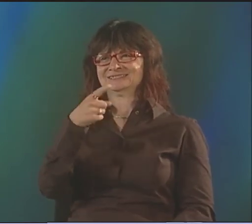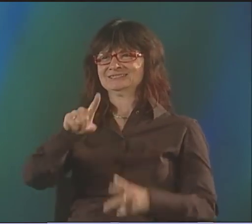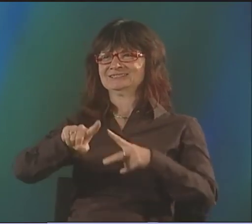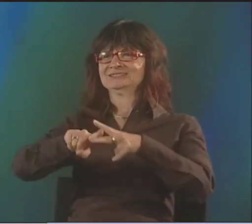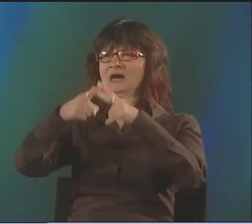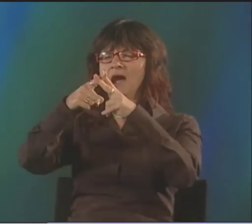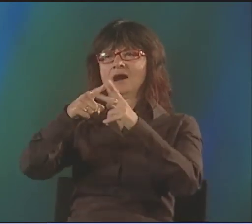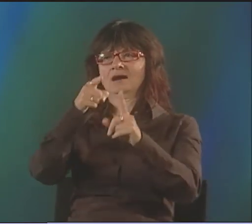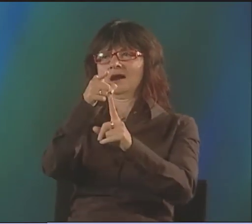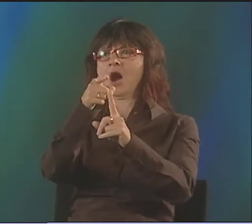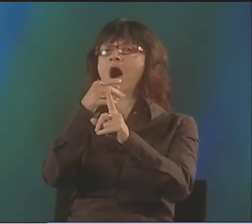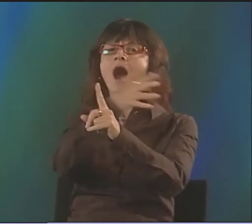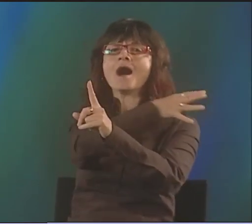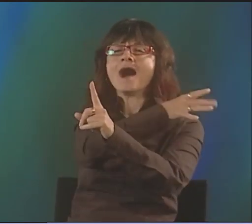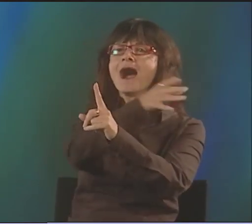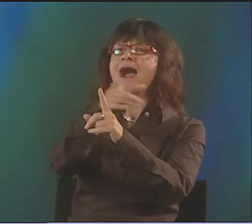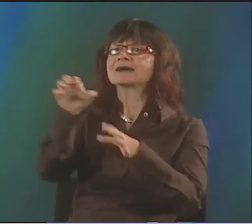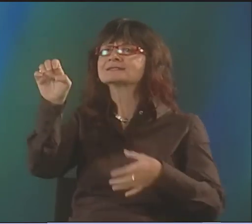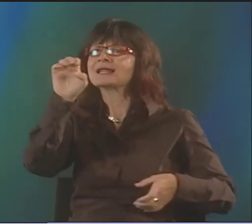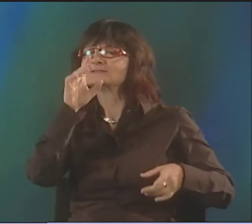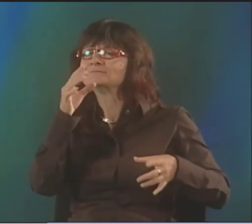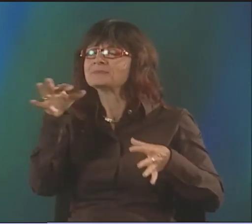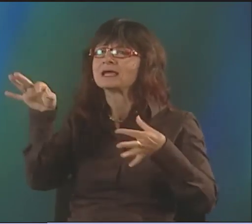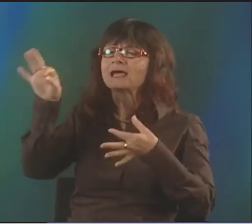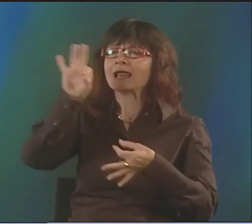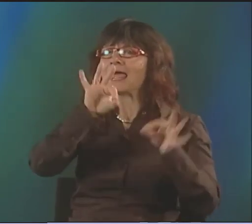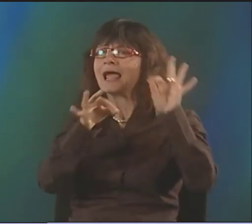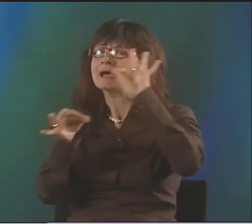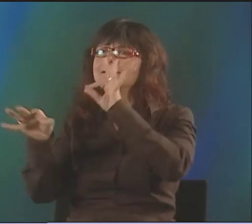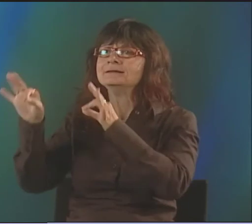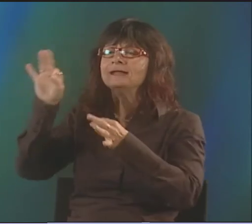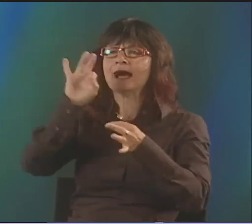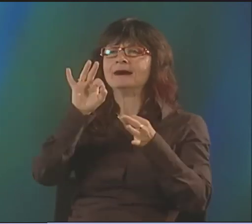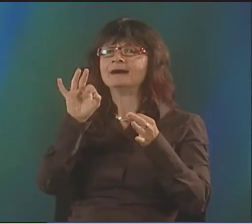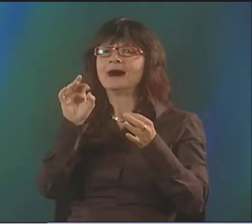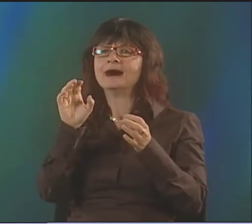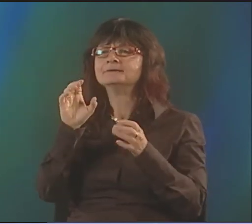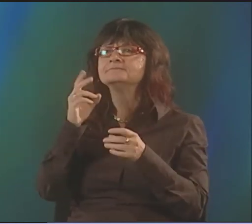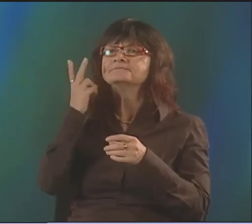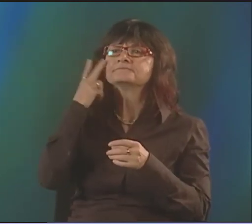IT REALLY HIT ME HARD, ASL POETRY, THIS IS WHAT IT IS!